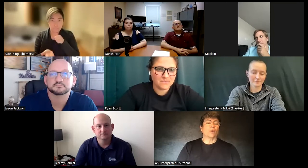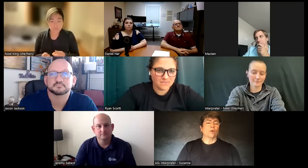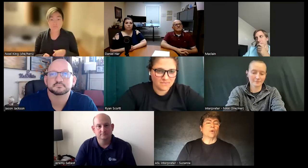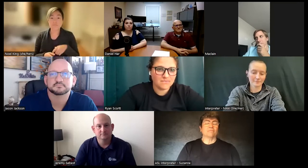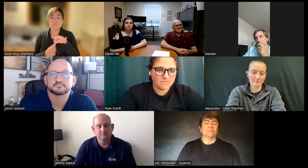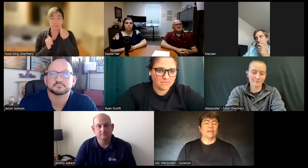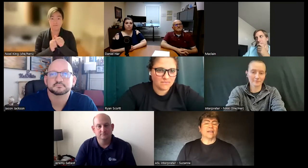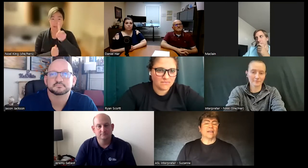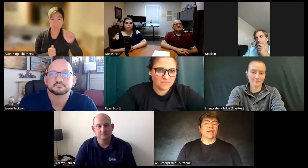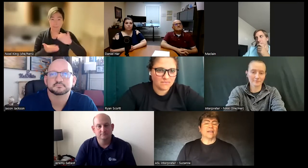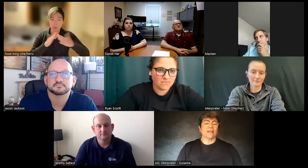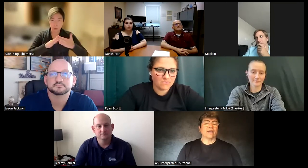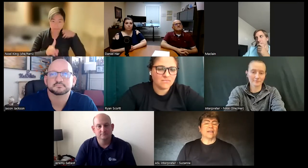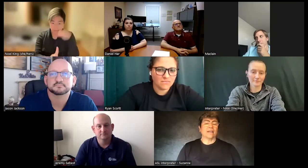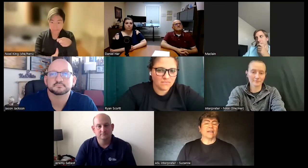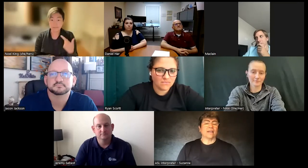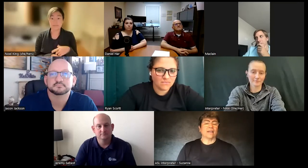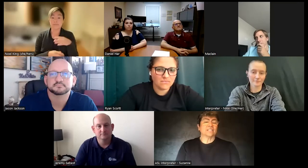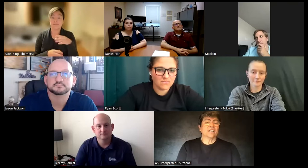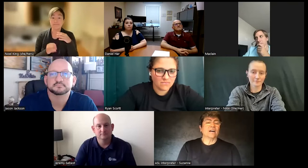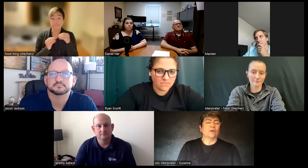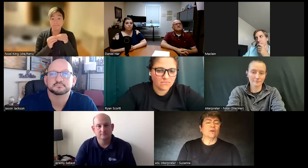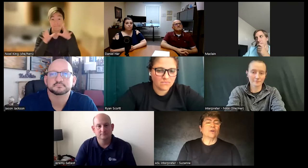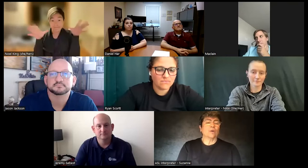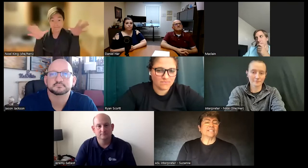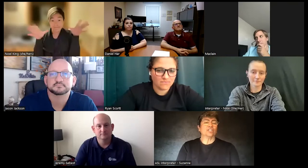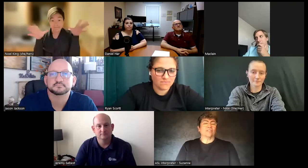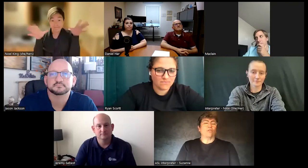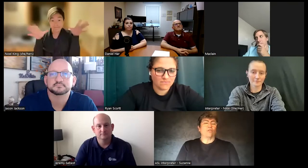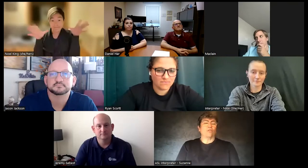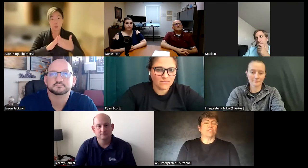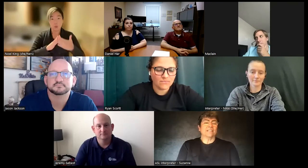um not having any art therapist recognition for the deaf and it's a very